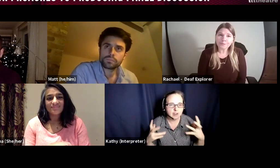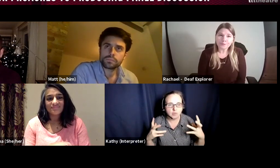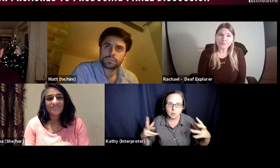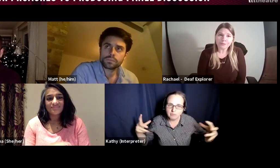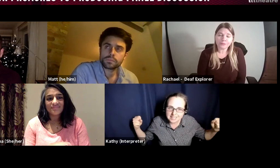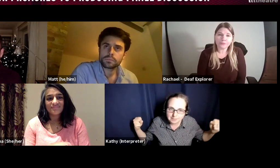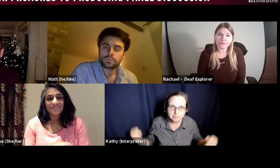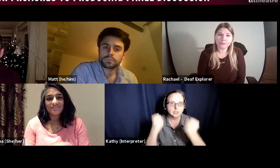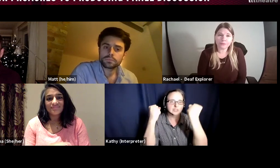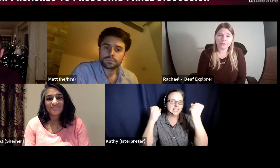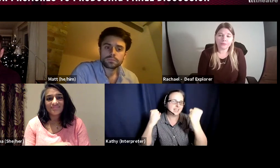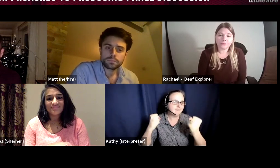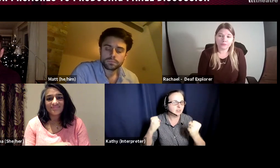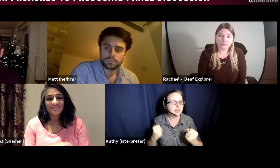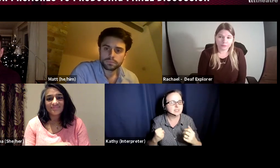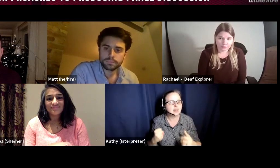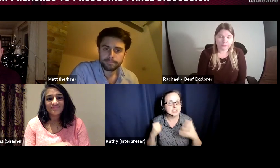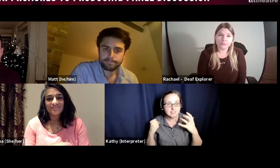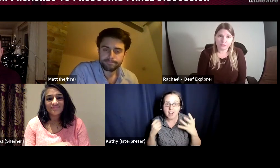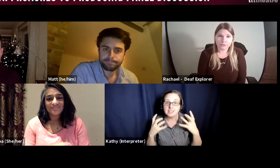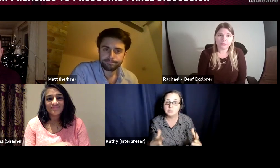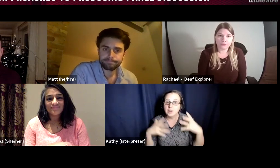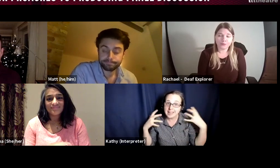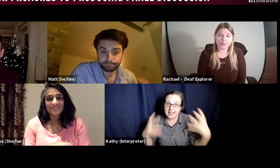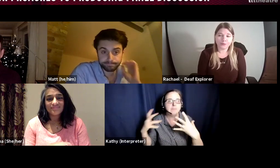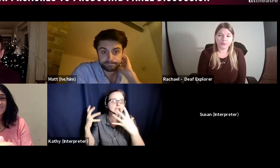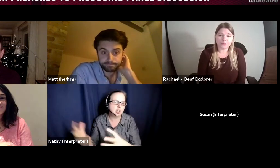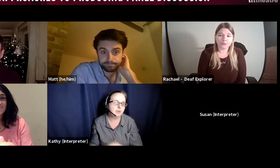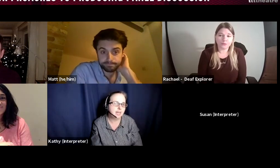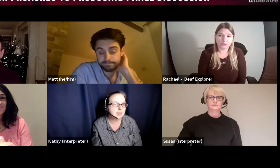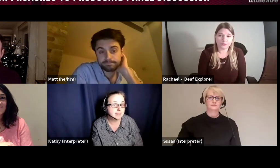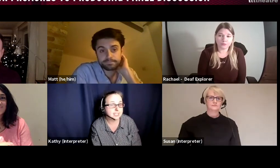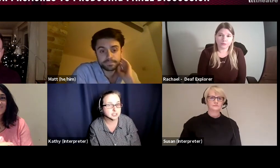that we need to built that scaffolding so that deaf artists work can be shown in the mainstream.